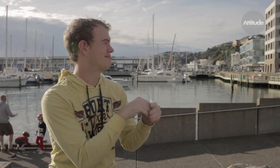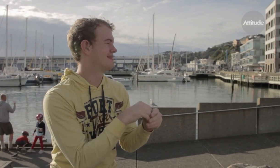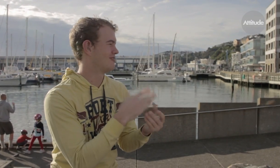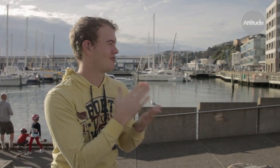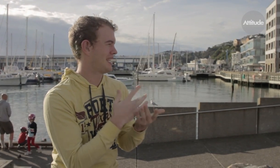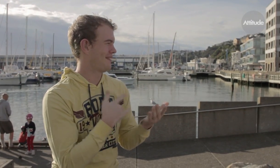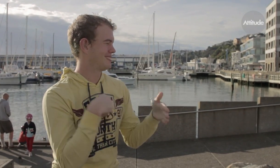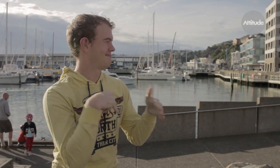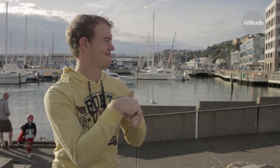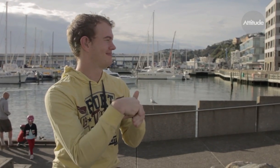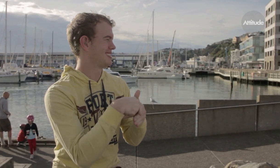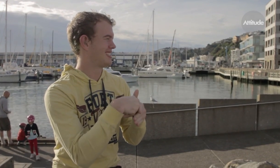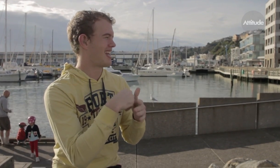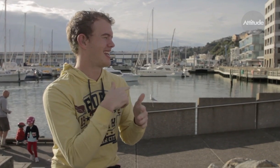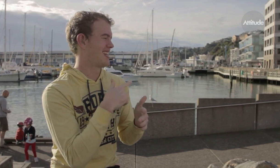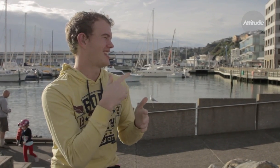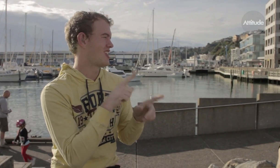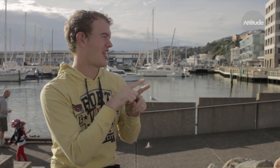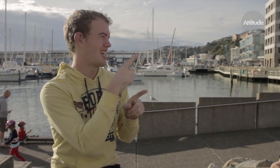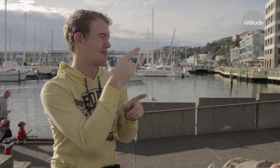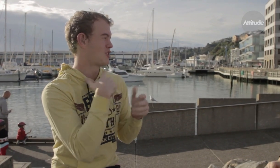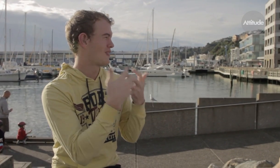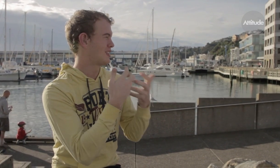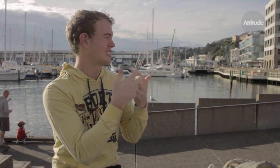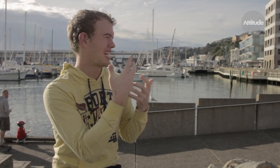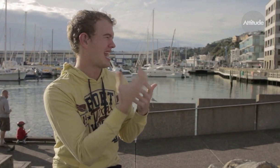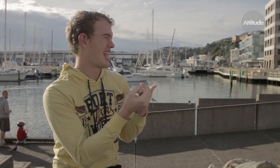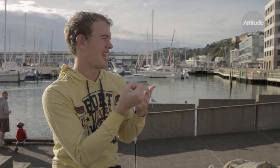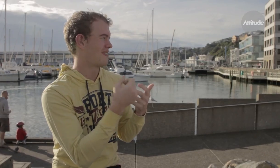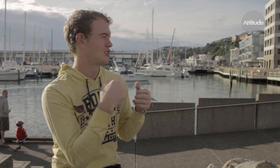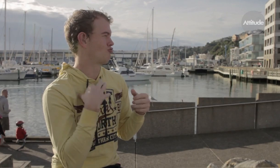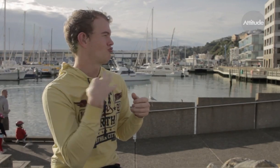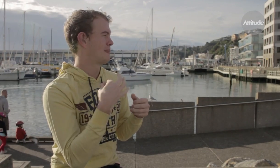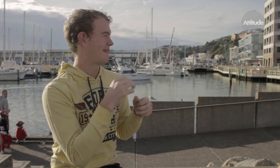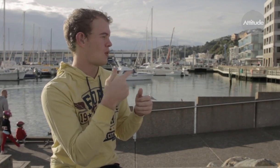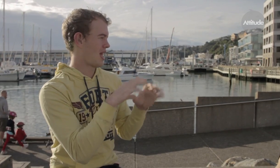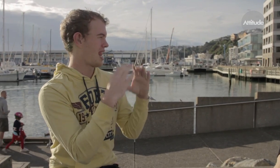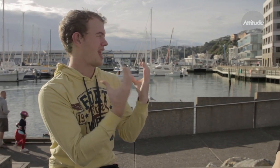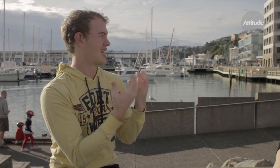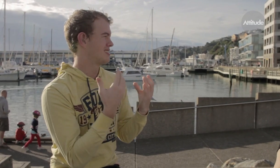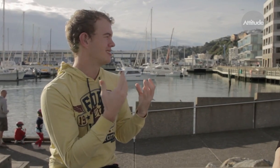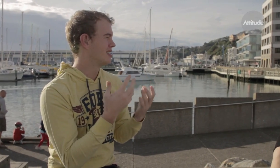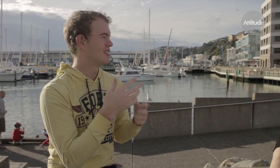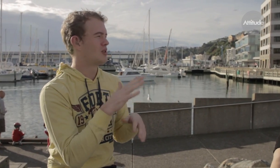I don’t have the access. For example University has class reps and my halls of residence have